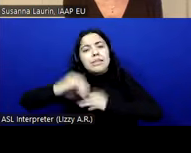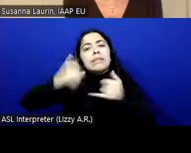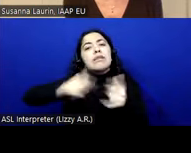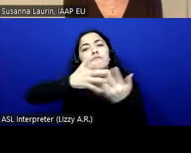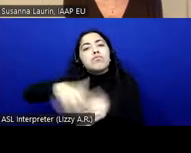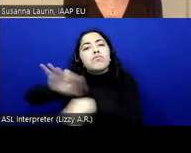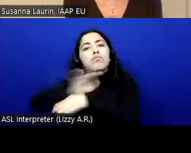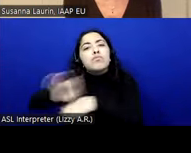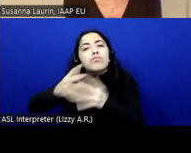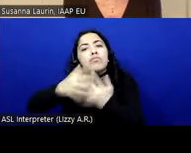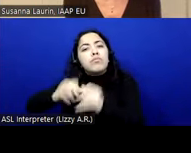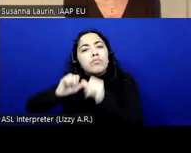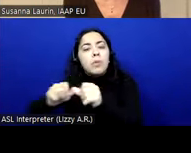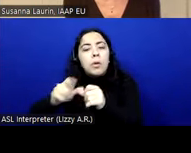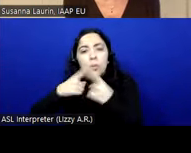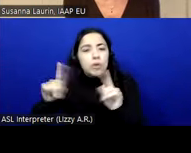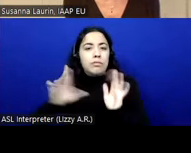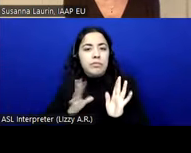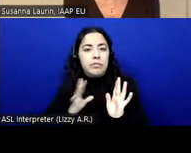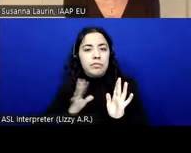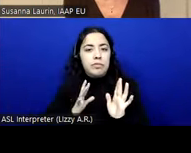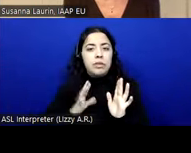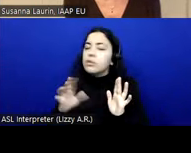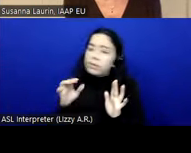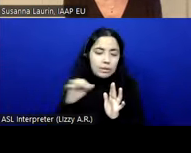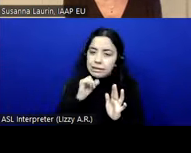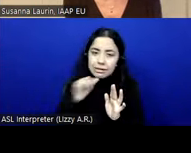a list unless they radically change the principles of web